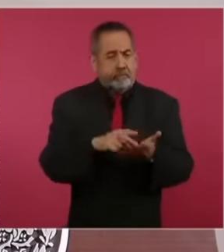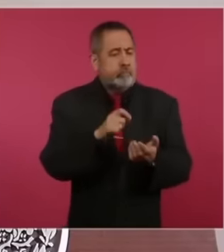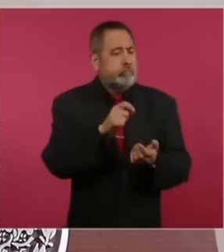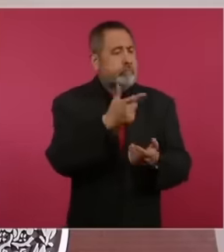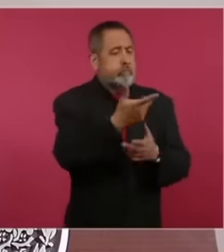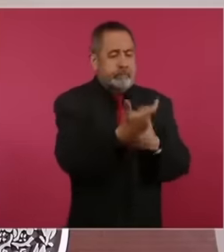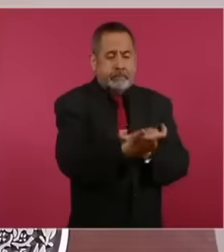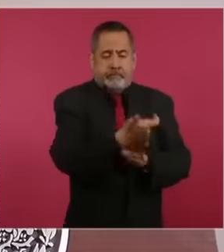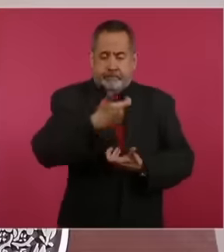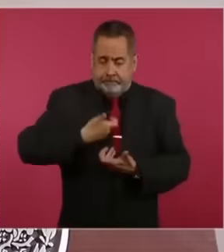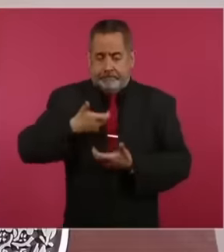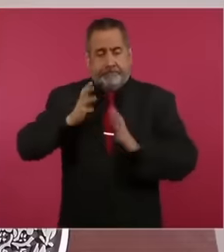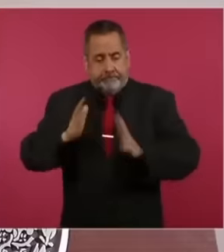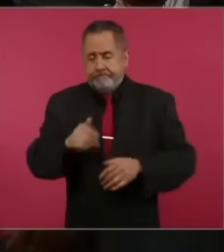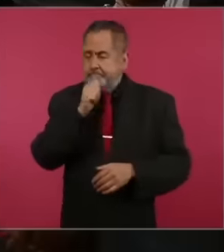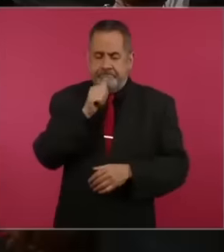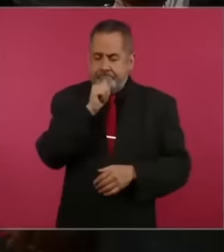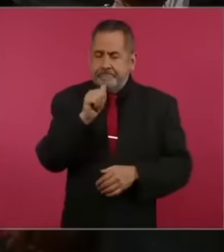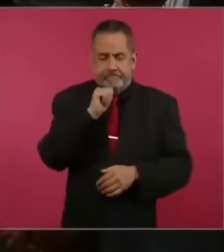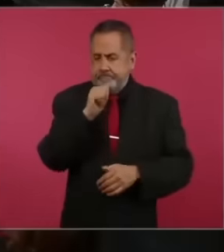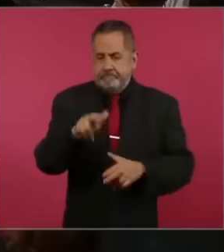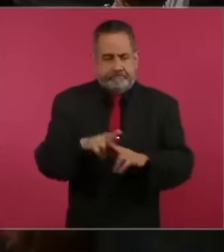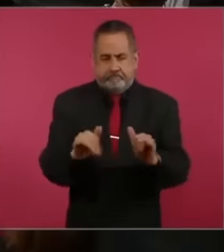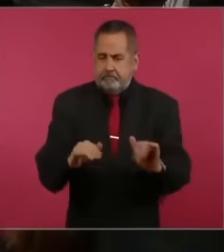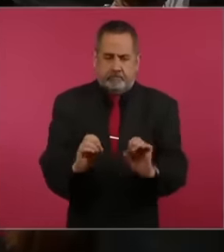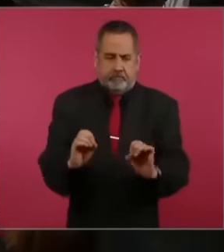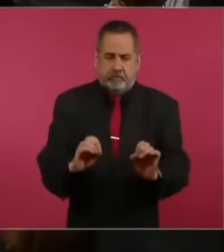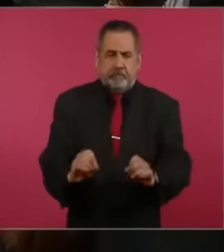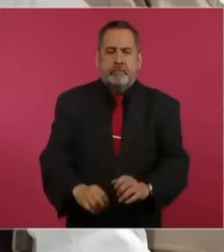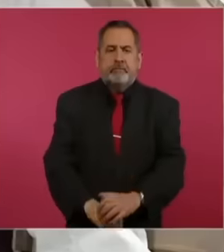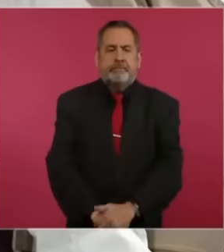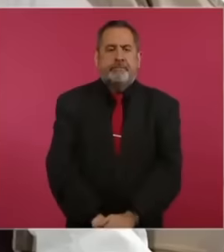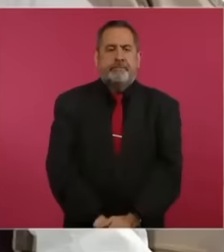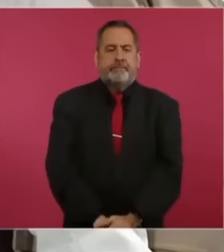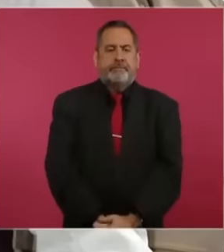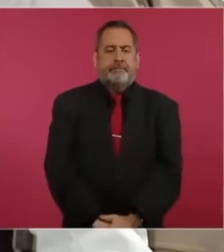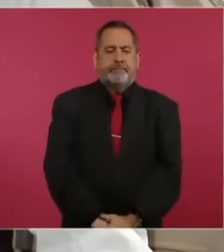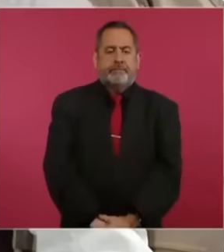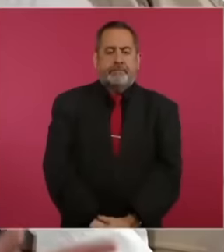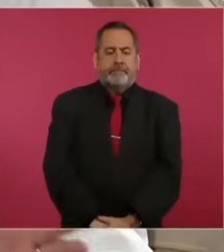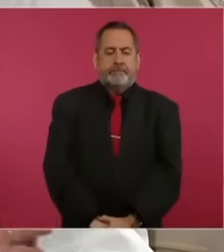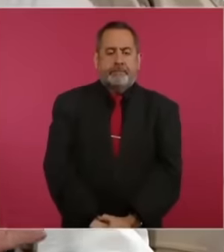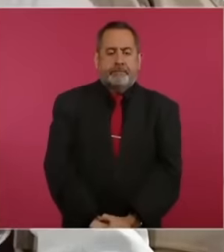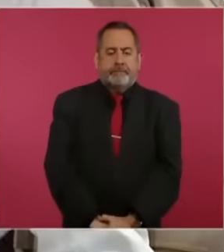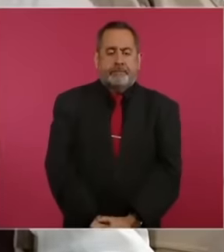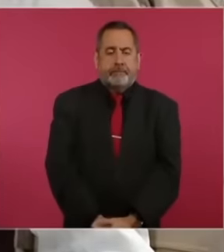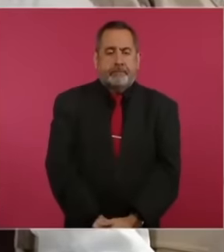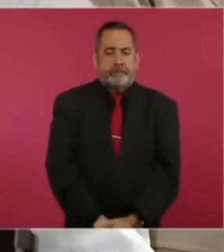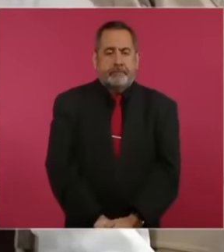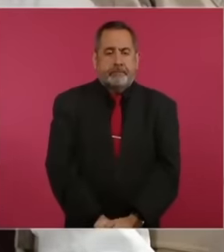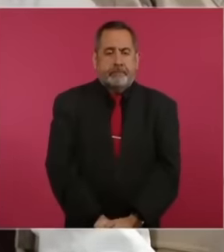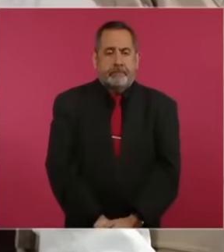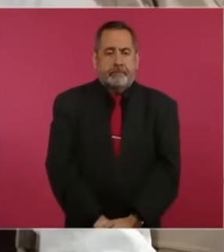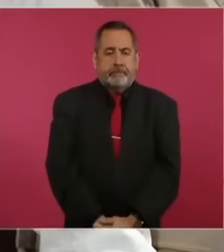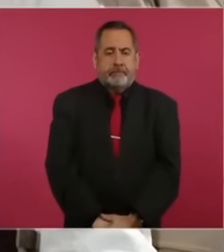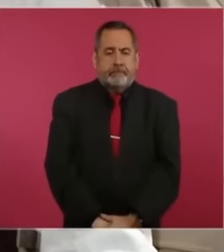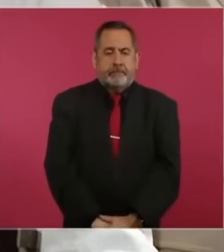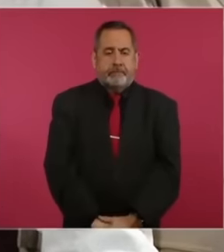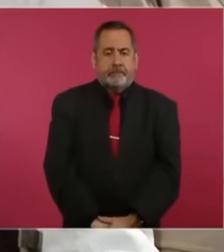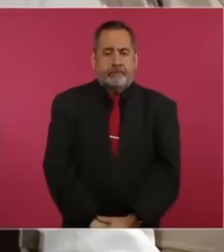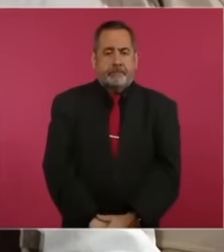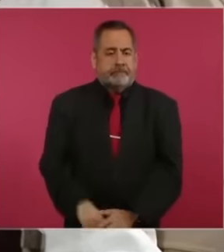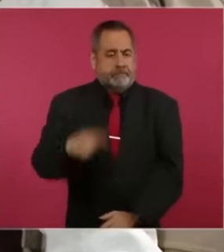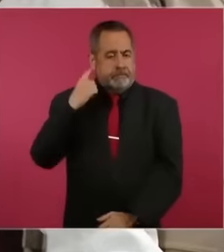federal treasury. Those guarantees are valid. In the event that the Salinas group sees the ruling against